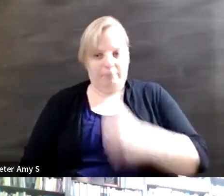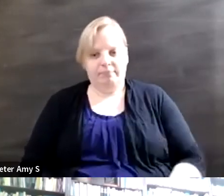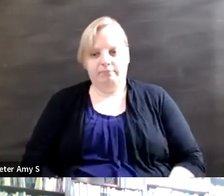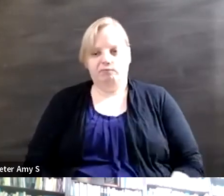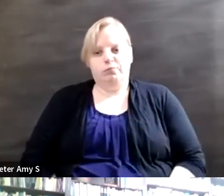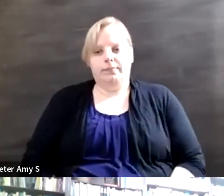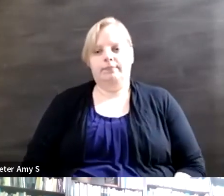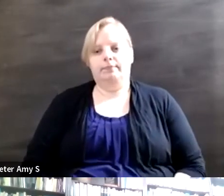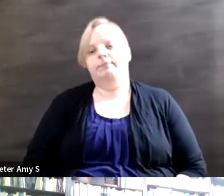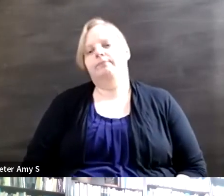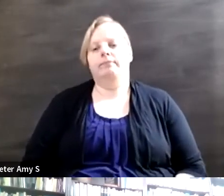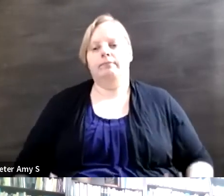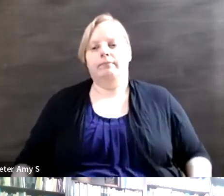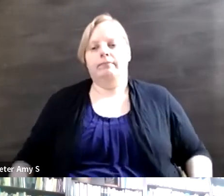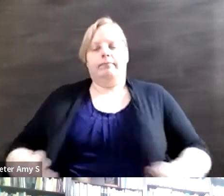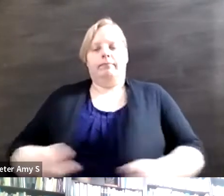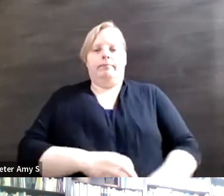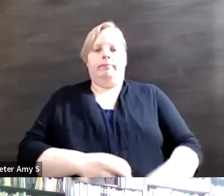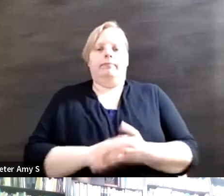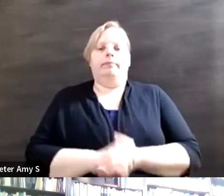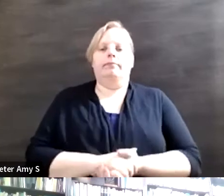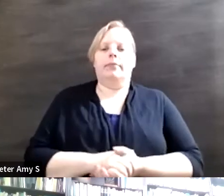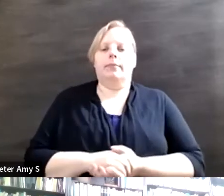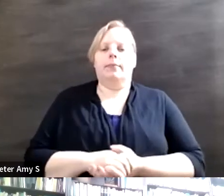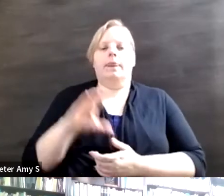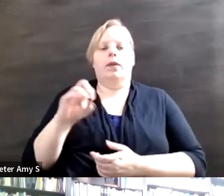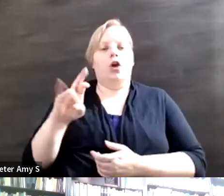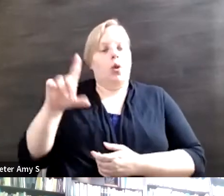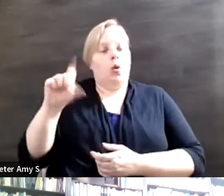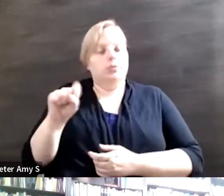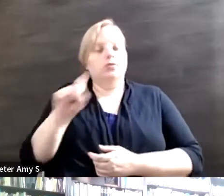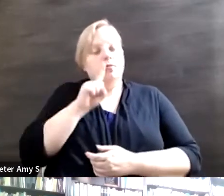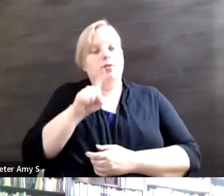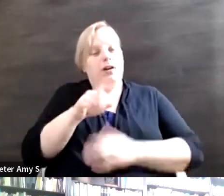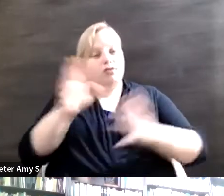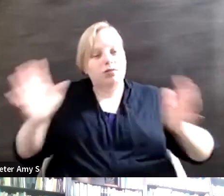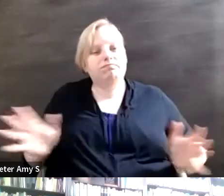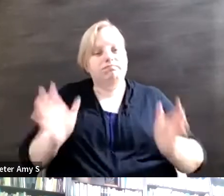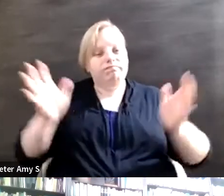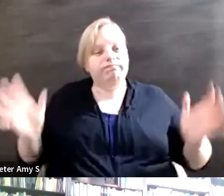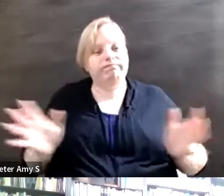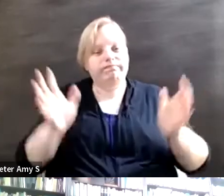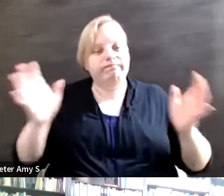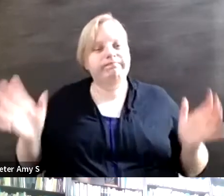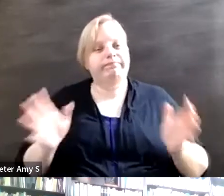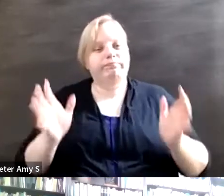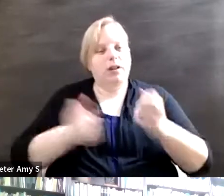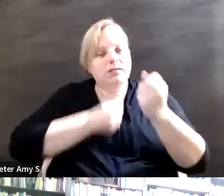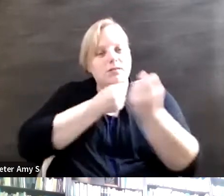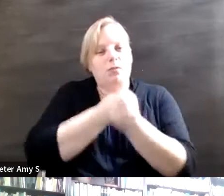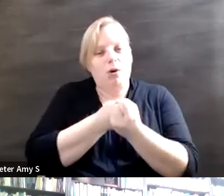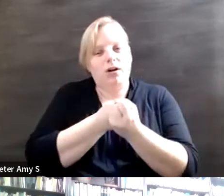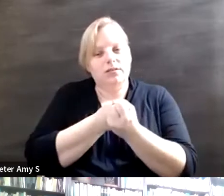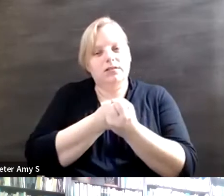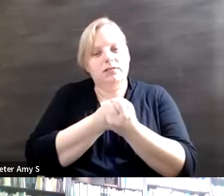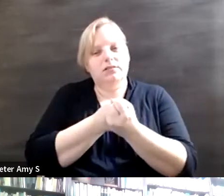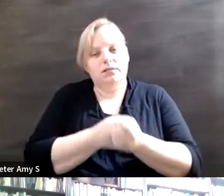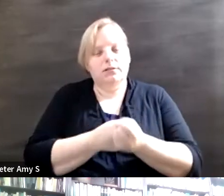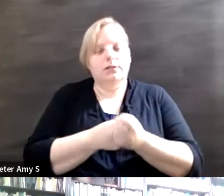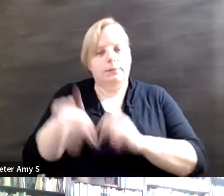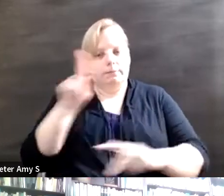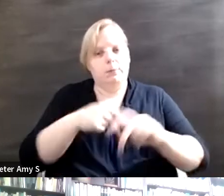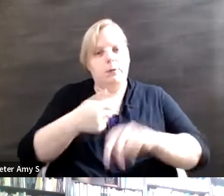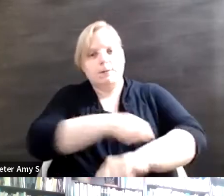I would only add that we need to promote, you know, and support emergent activism from younger